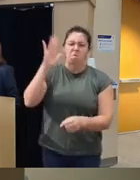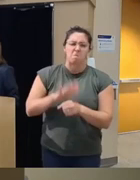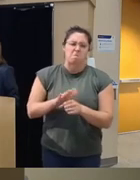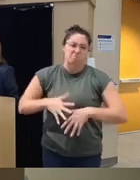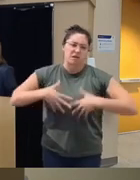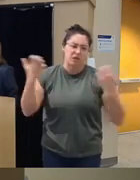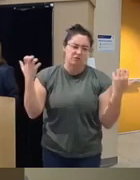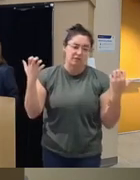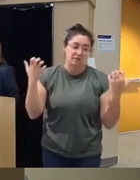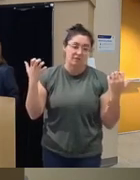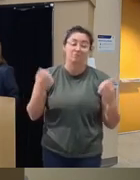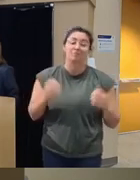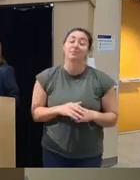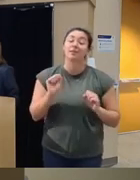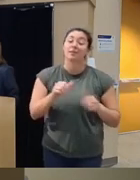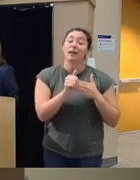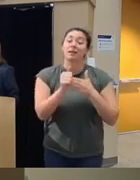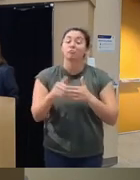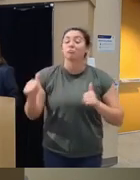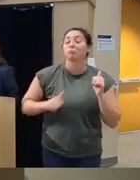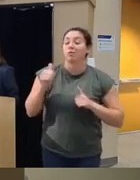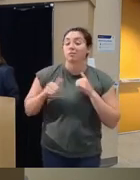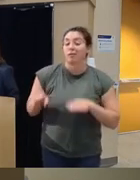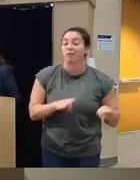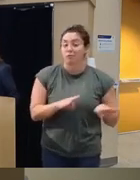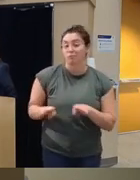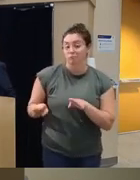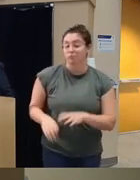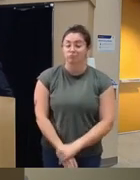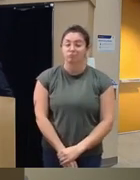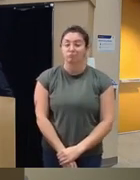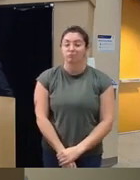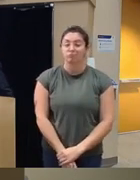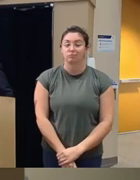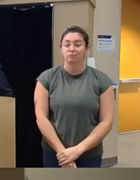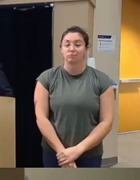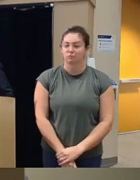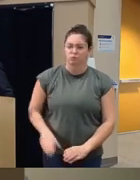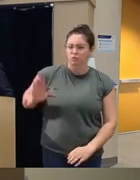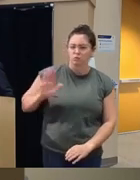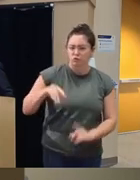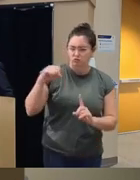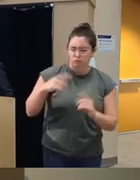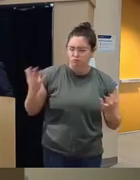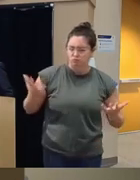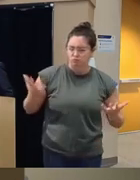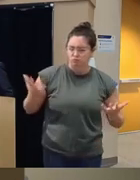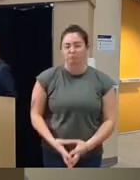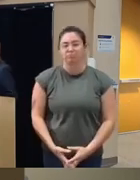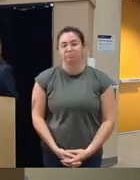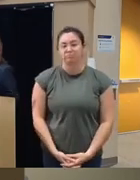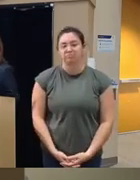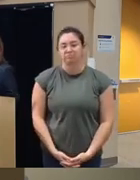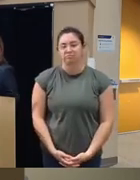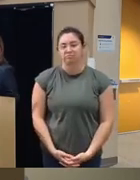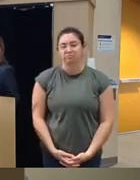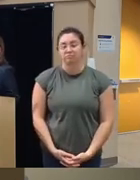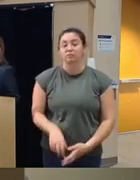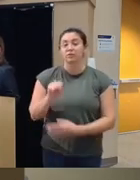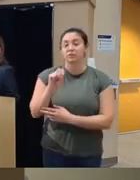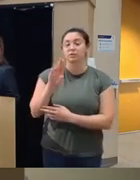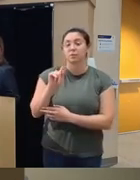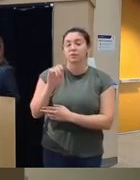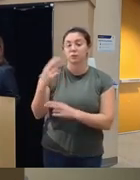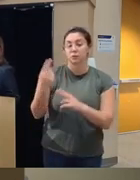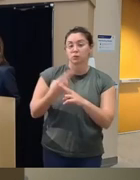which in turn can lead to aggressive behavior what are your triggers substance Ed how often